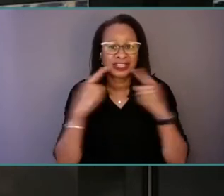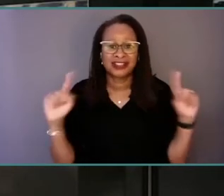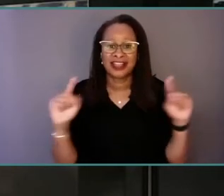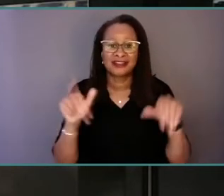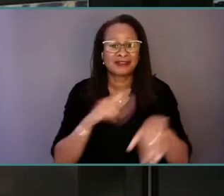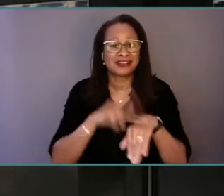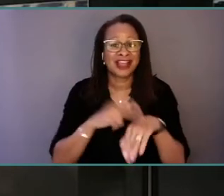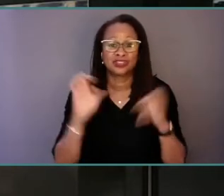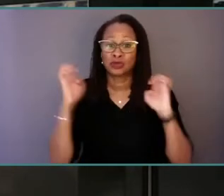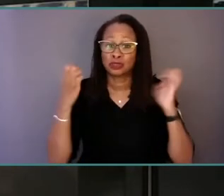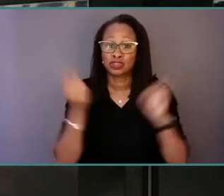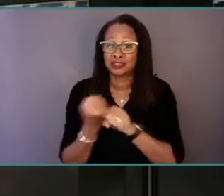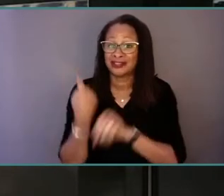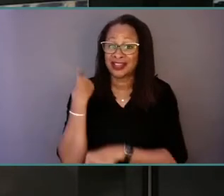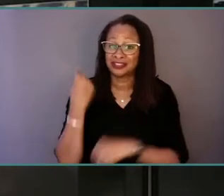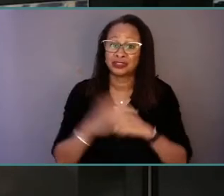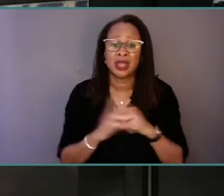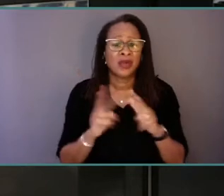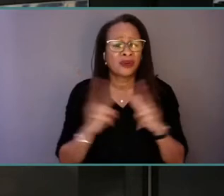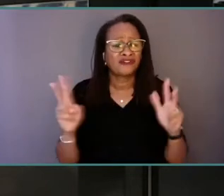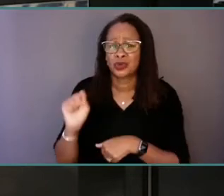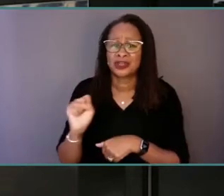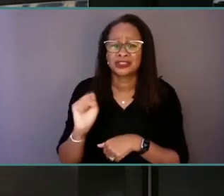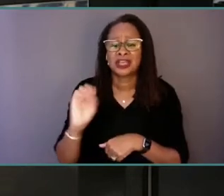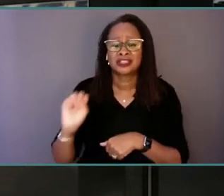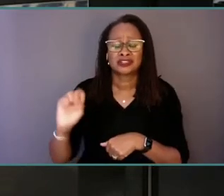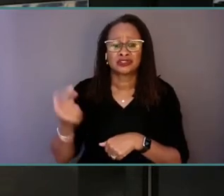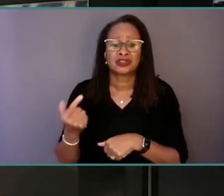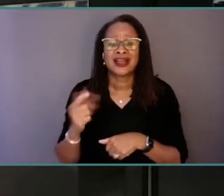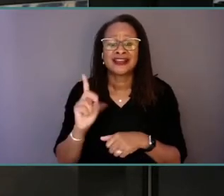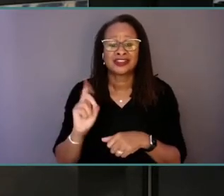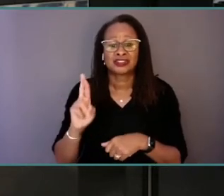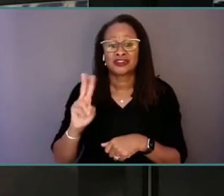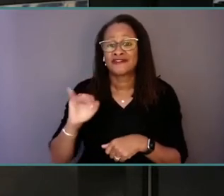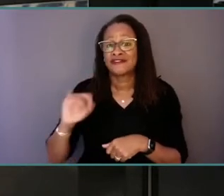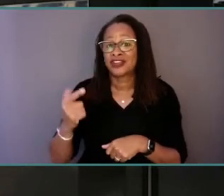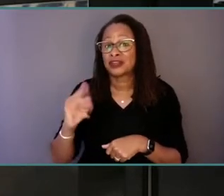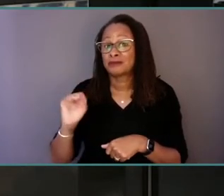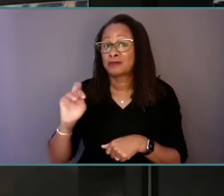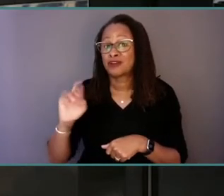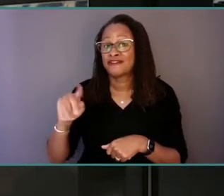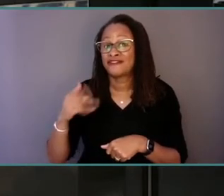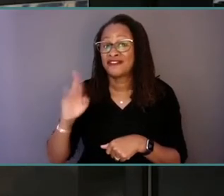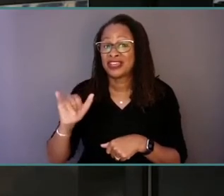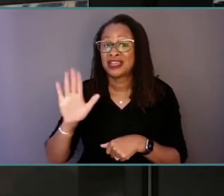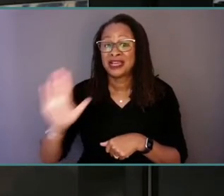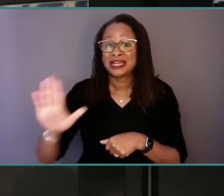with the U.S. Surgeon General Dr. Vivek in terms of protecting the youth mental health advisory,